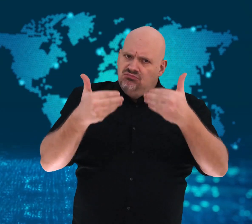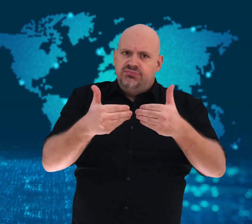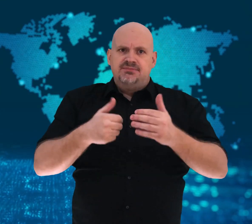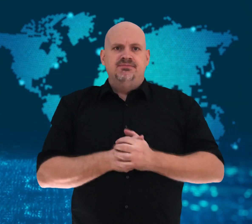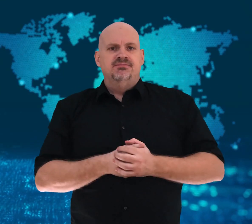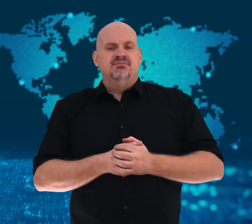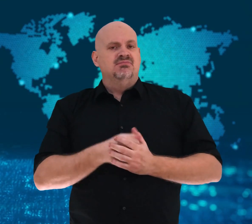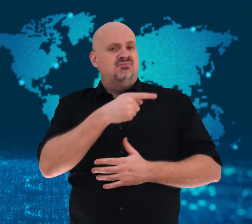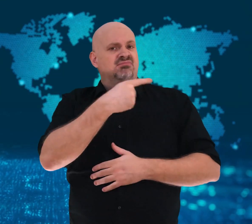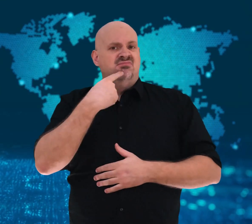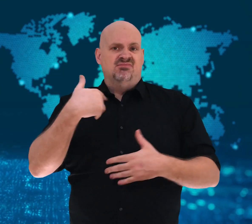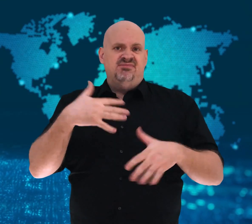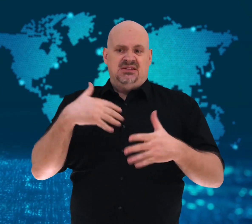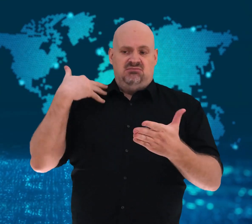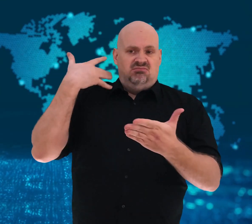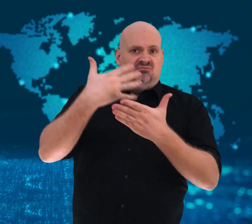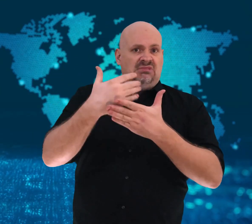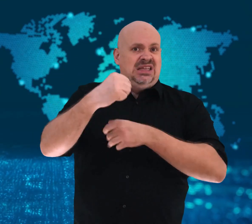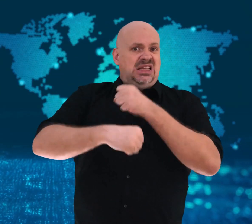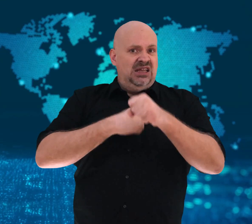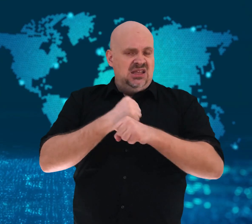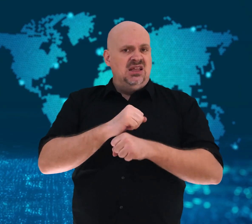In the past year,